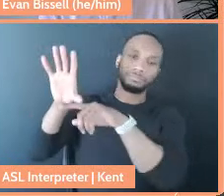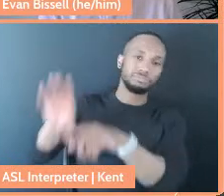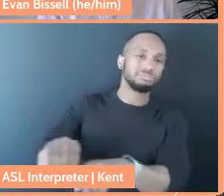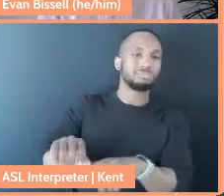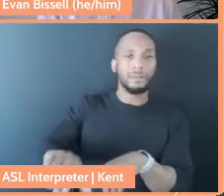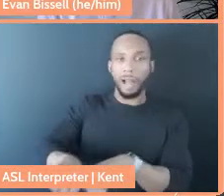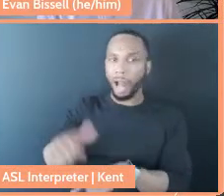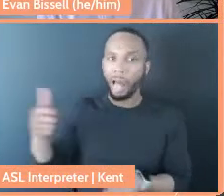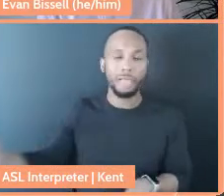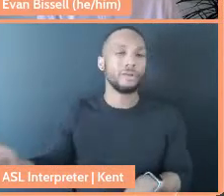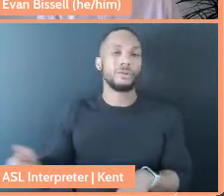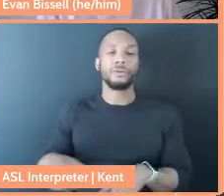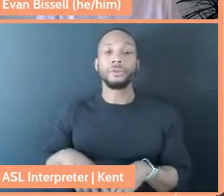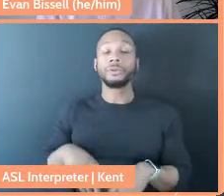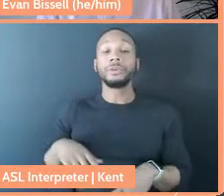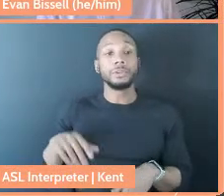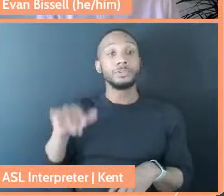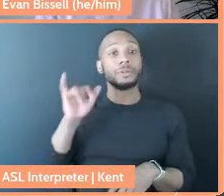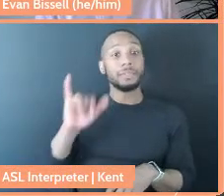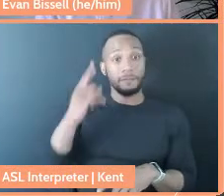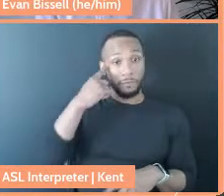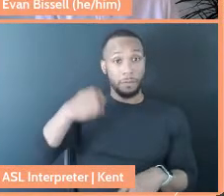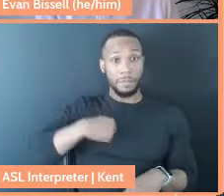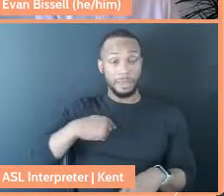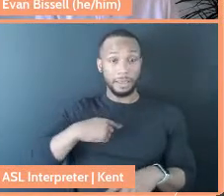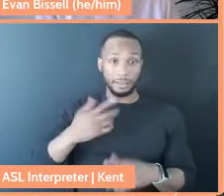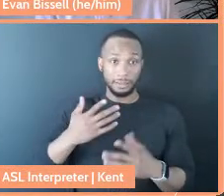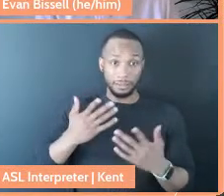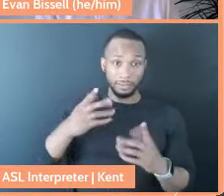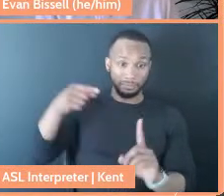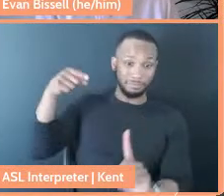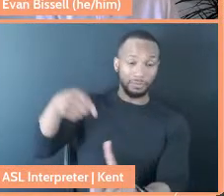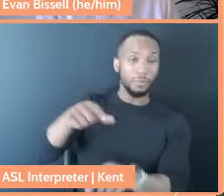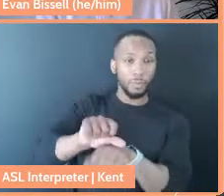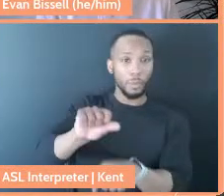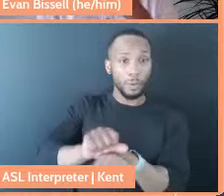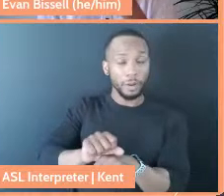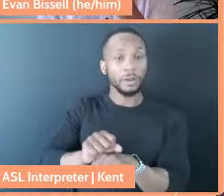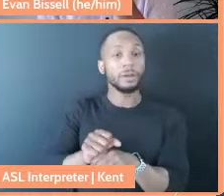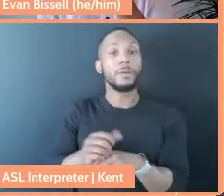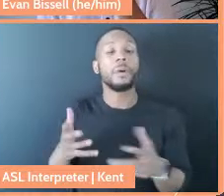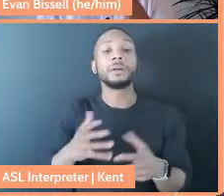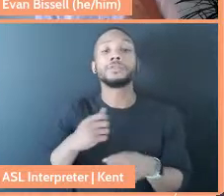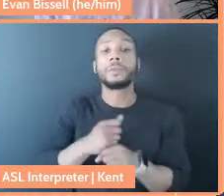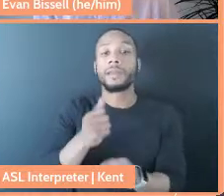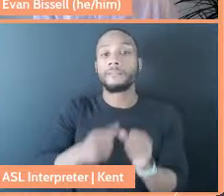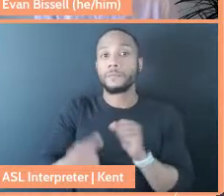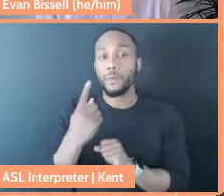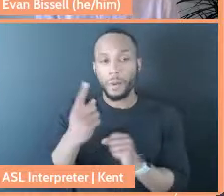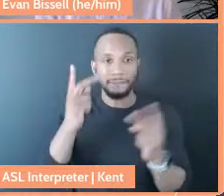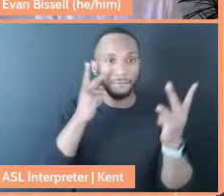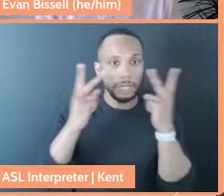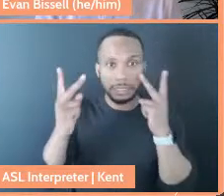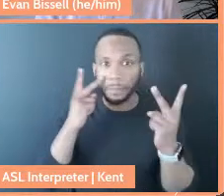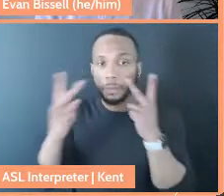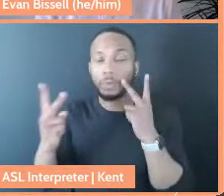And so that to me is the heart of the work, is to make everyone visible, to say that everyone